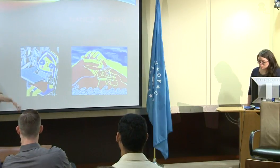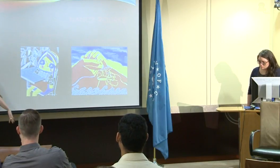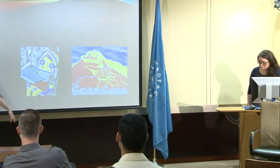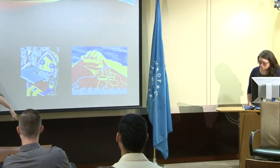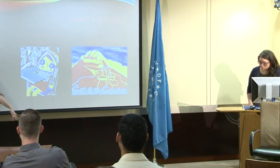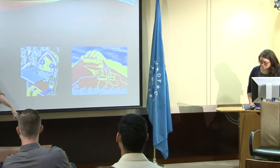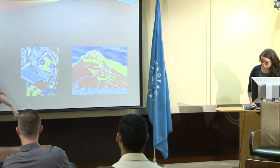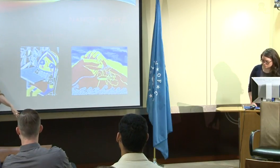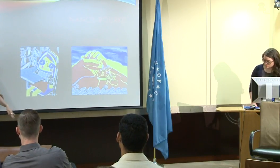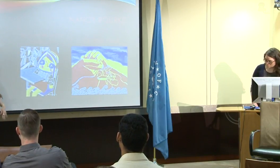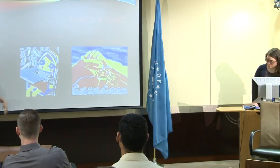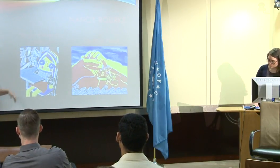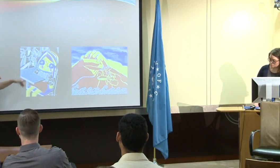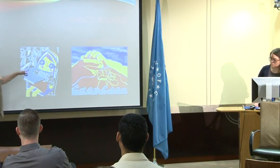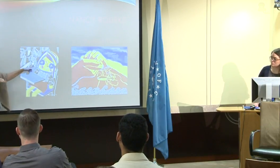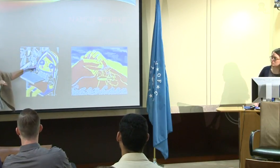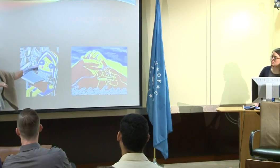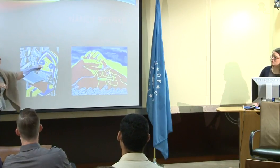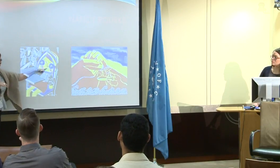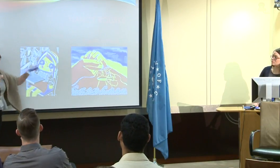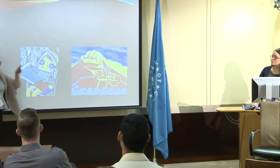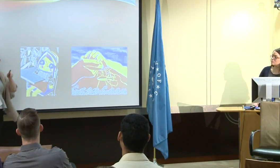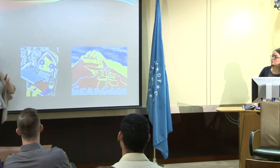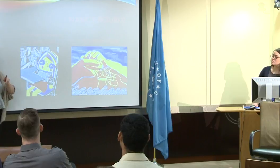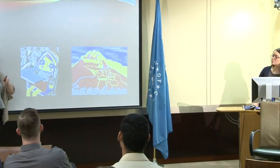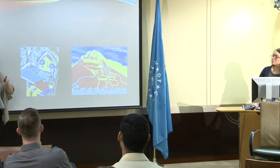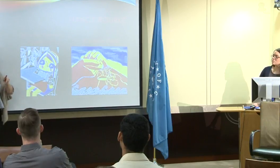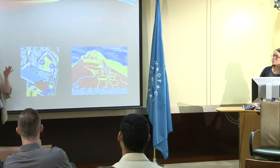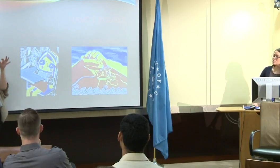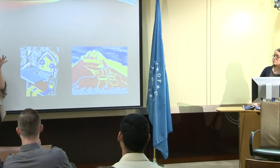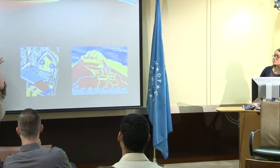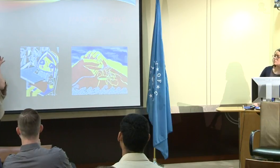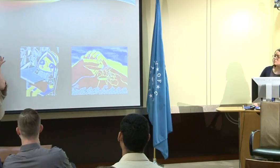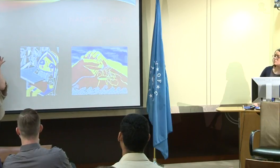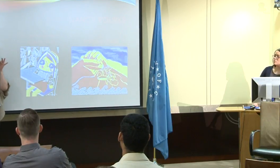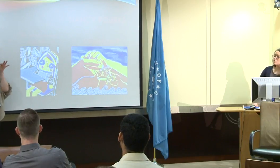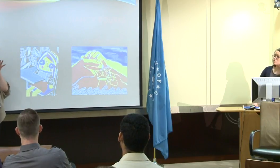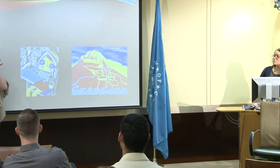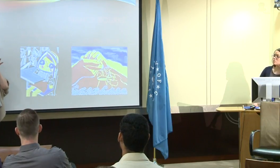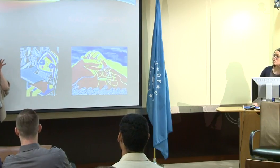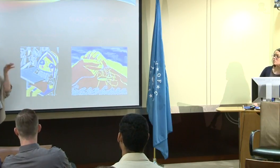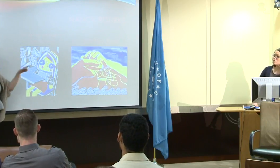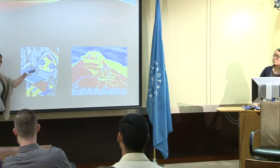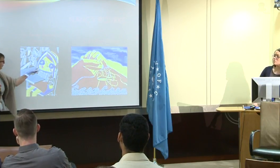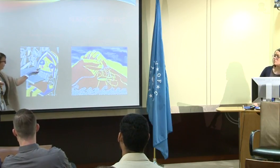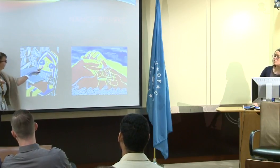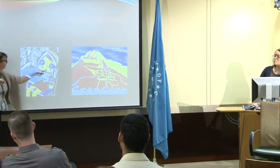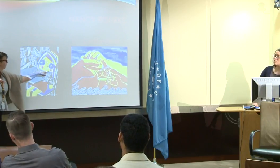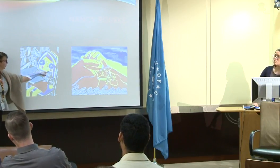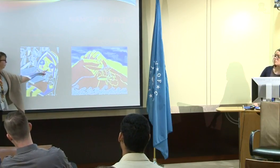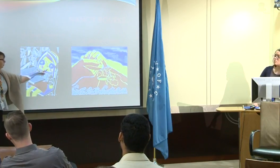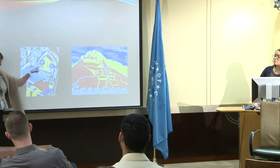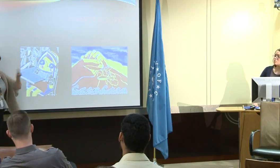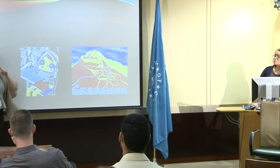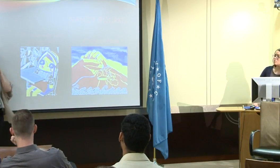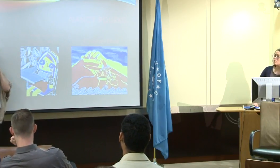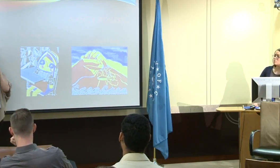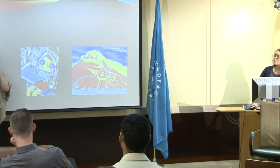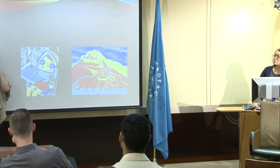out with a large box, which is her hearing aid. Her -- Button eyes.